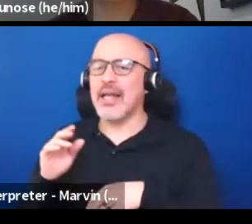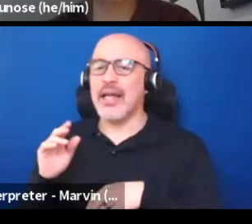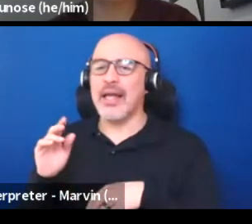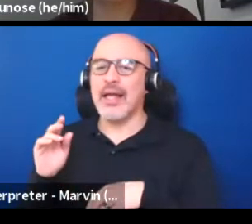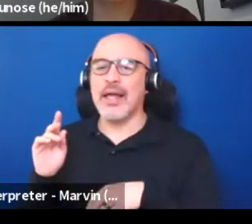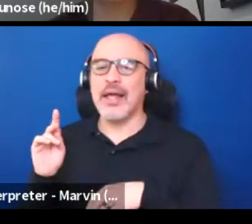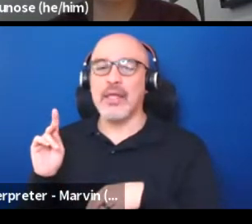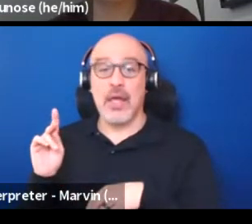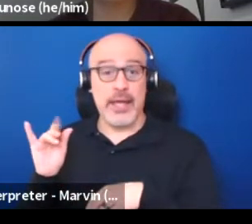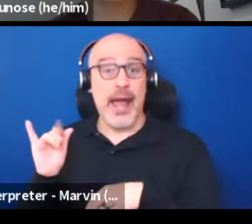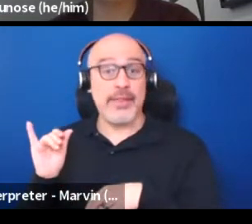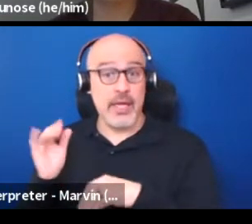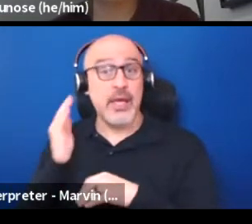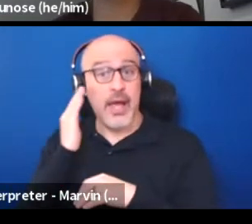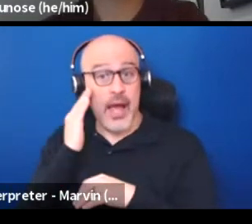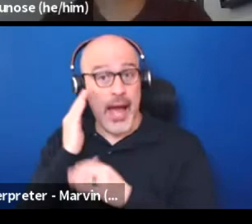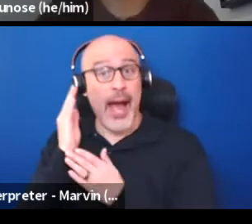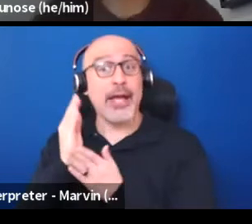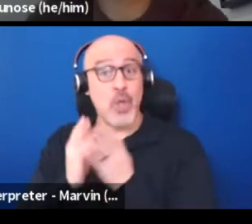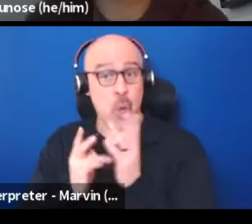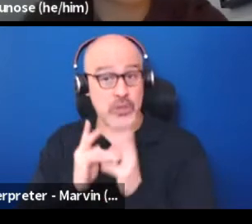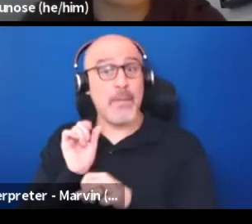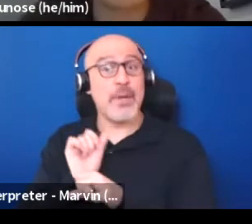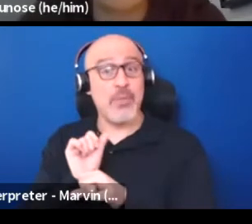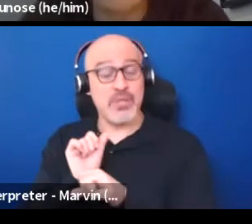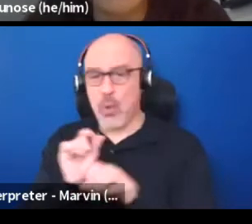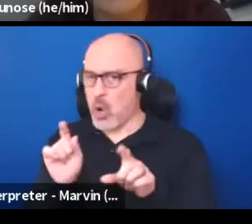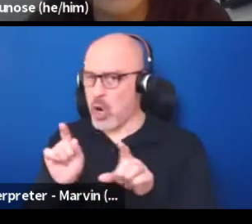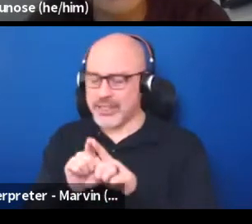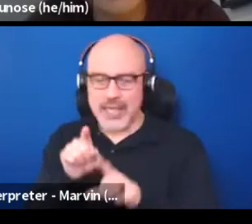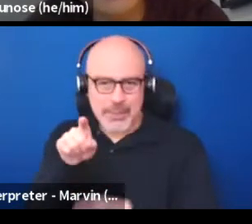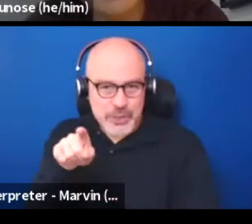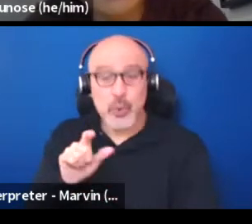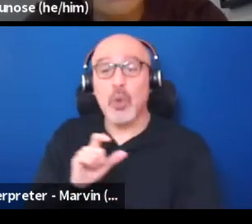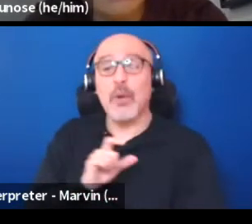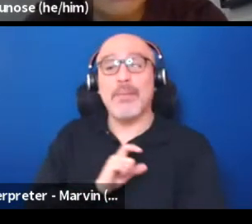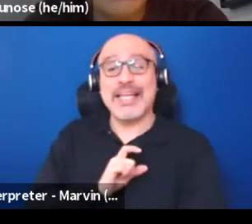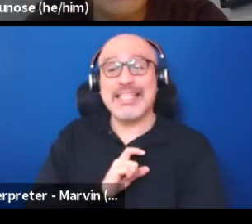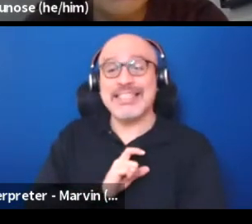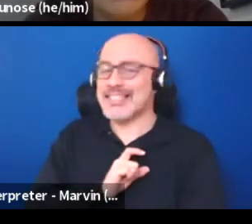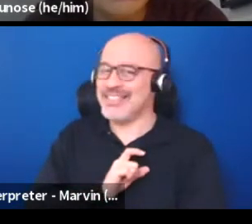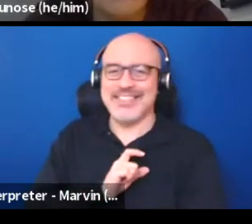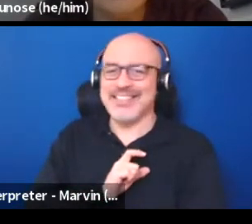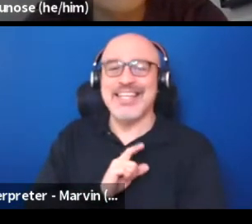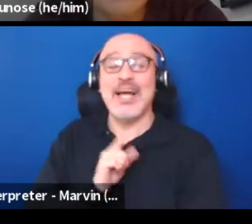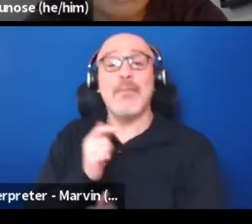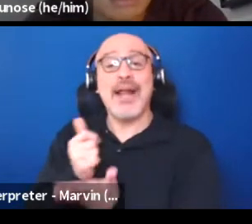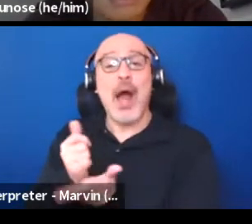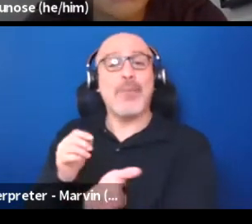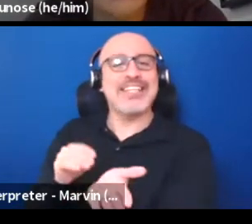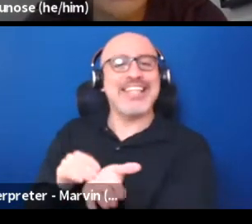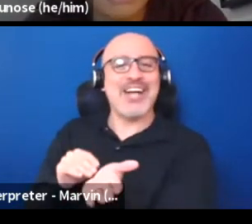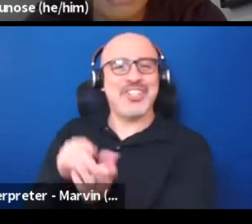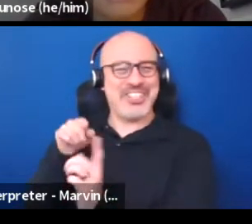similar work to what you're describing with a police department in the medical field, assisting doctors with trying to better understand